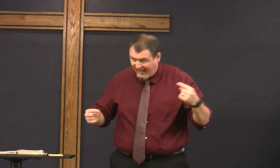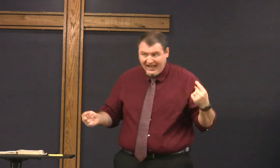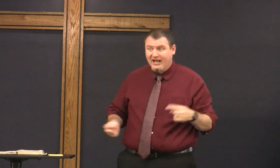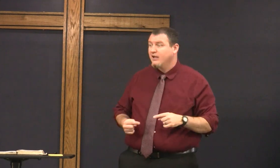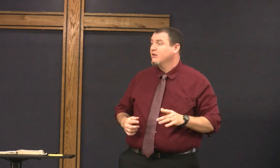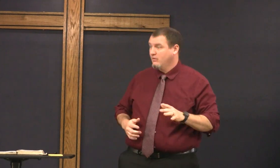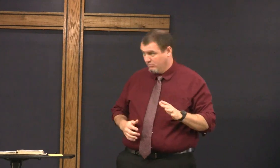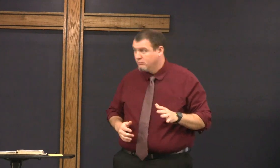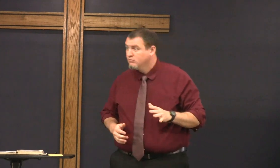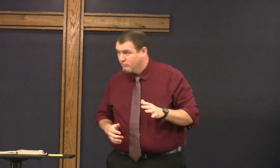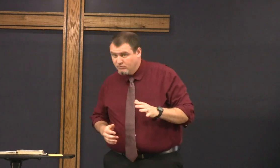no pain